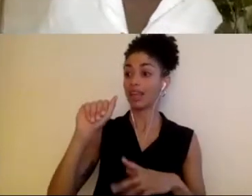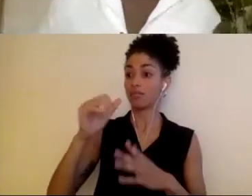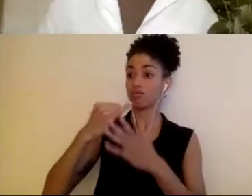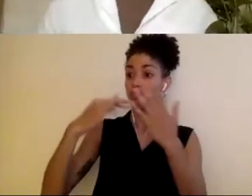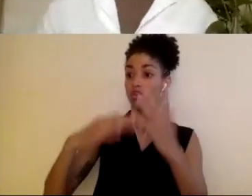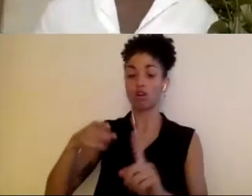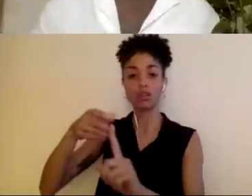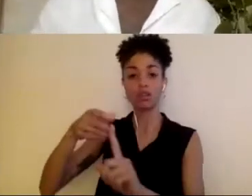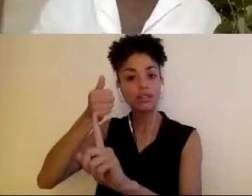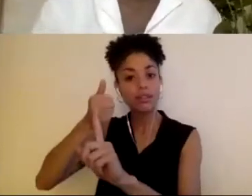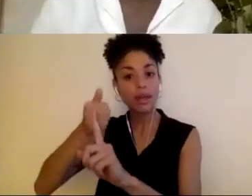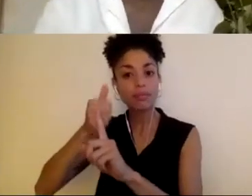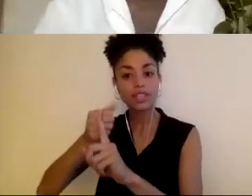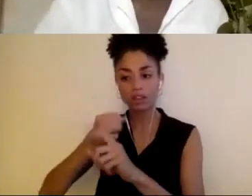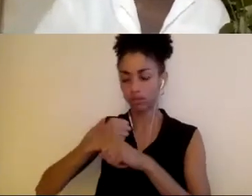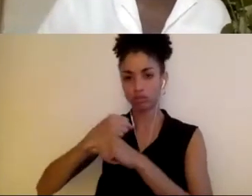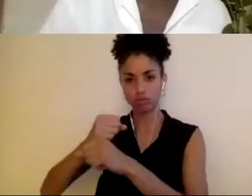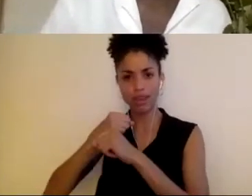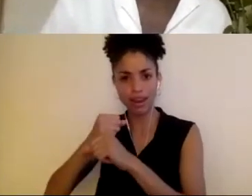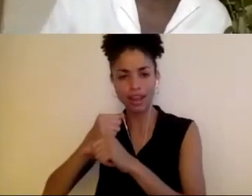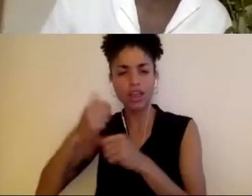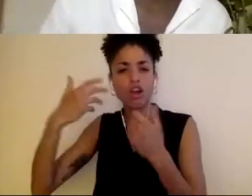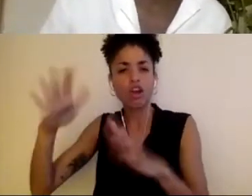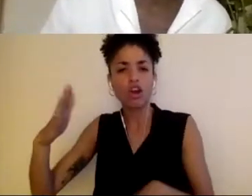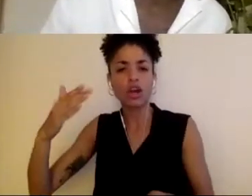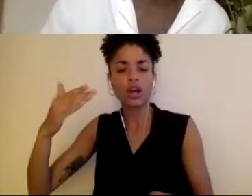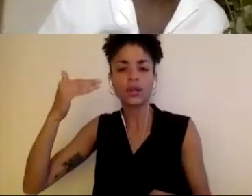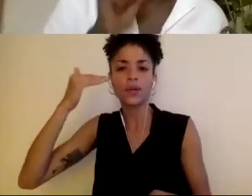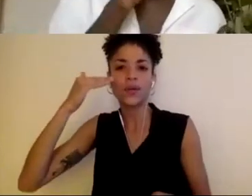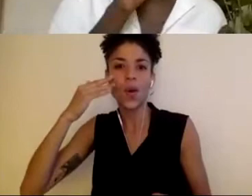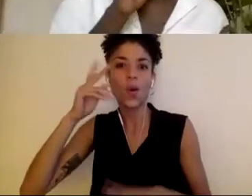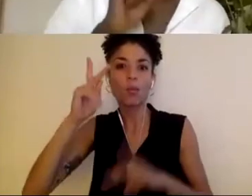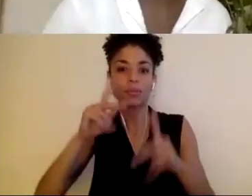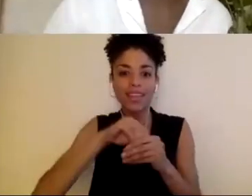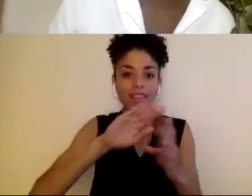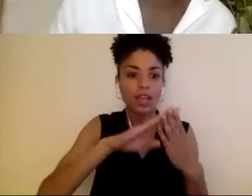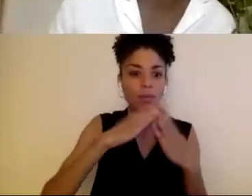already knowing so many other folks. We have specific